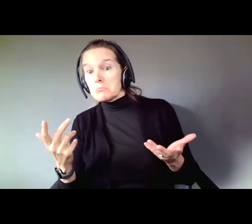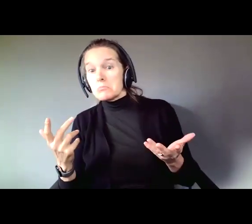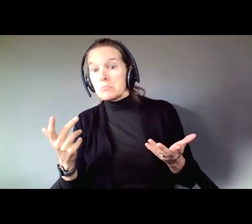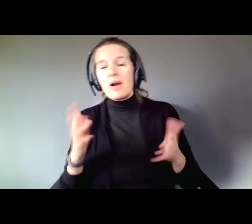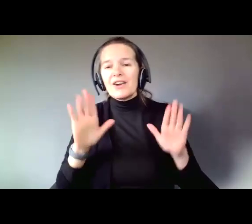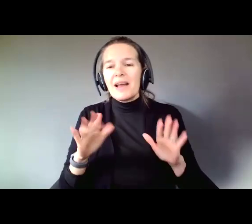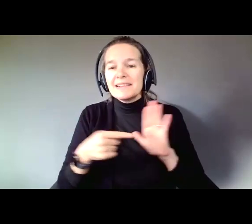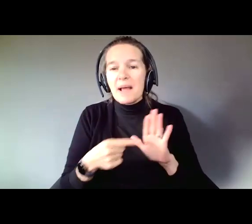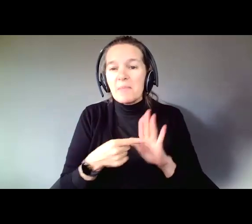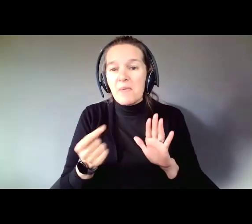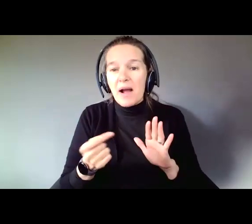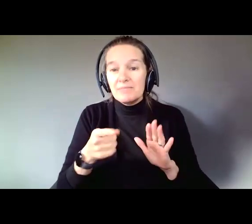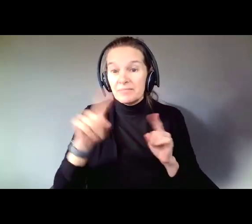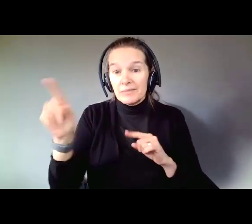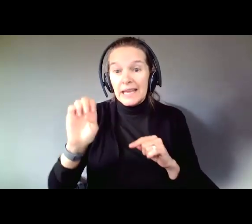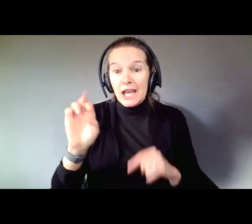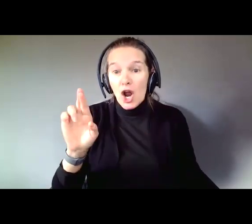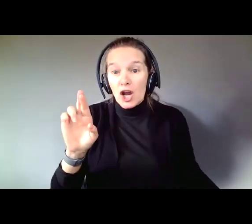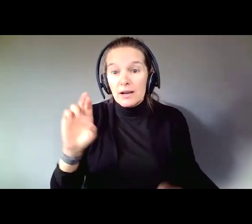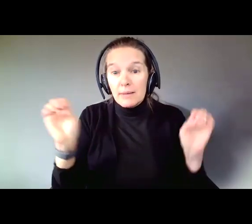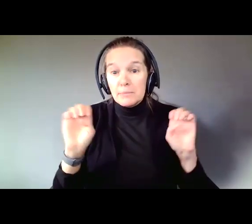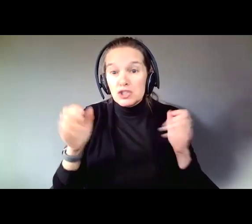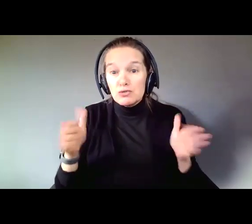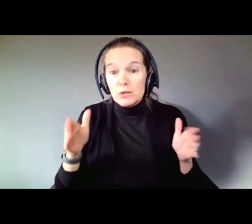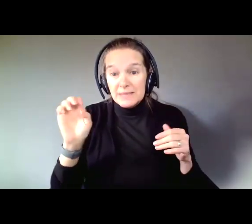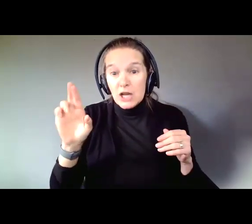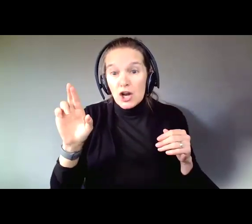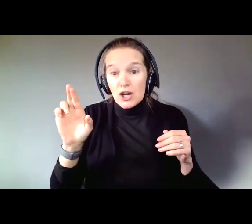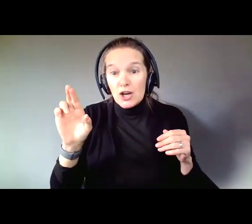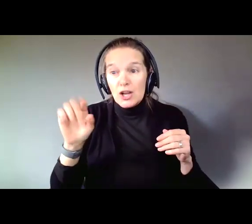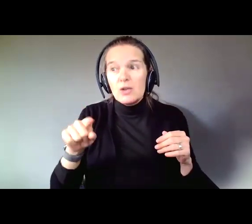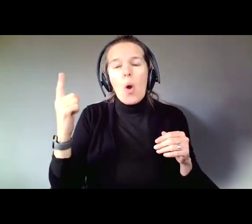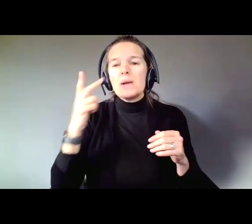Have you ever been to the emergency room? If you go to the emergency room, you will see on the wall pictures